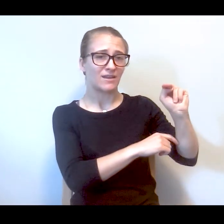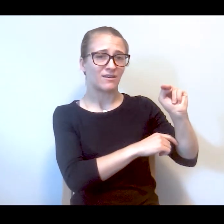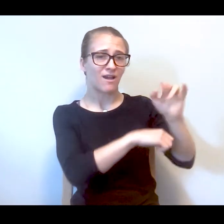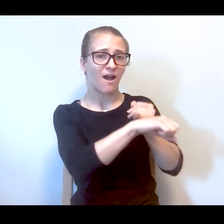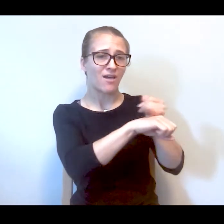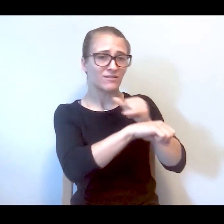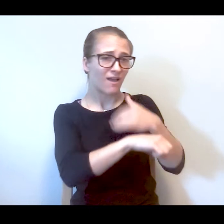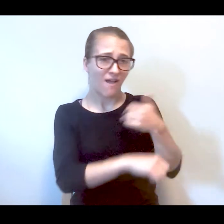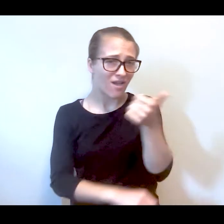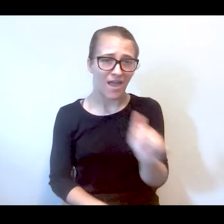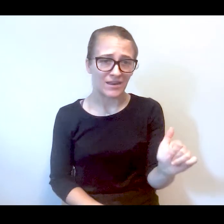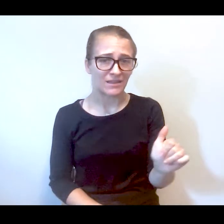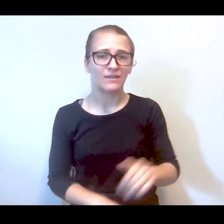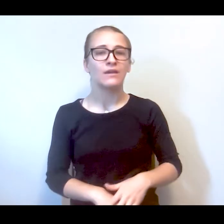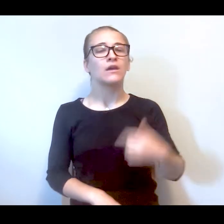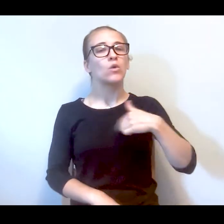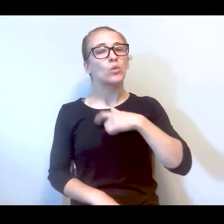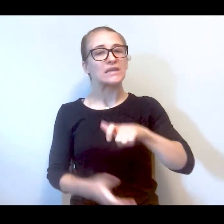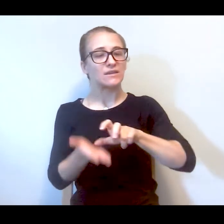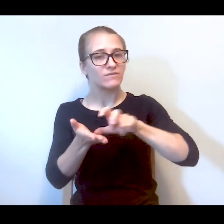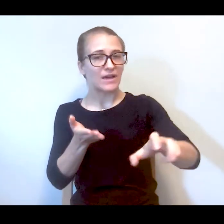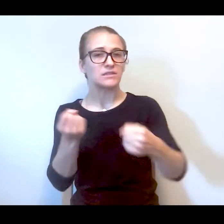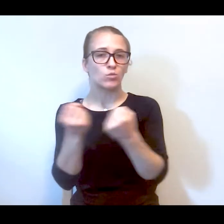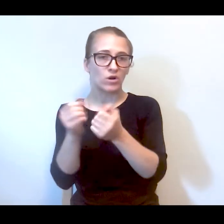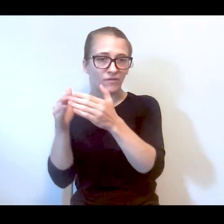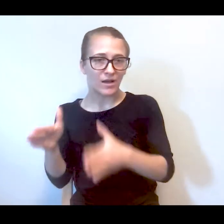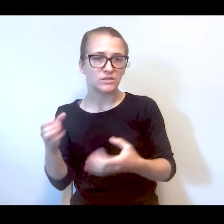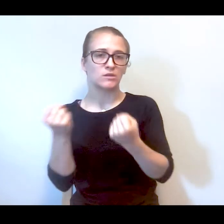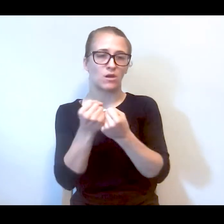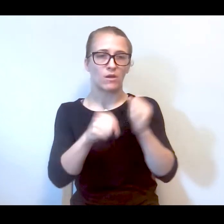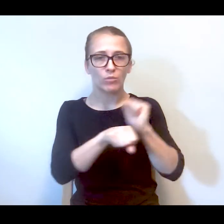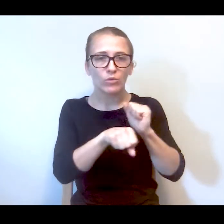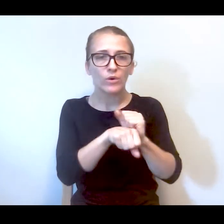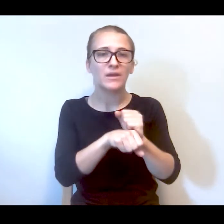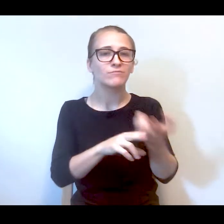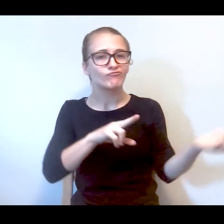move in Staten Island. We need supportive housing,